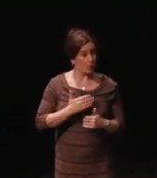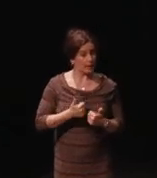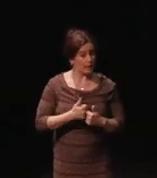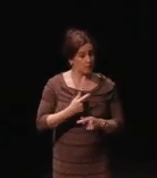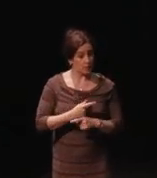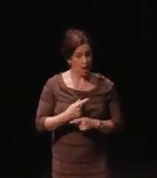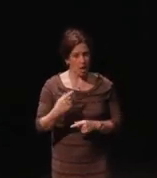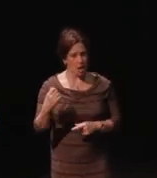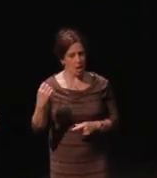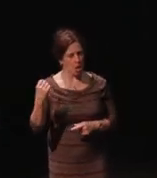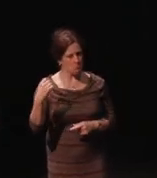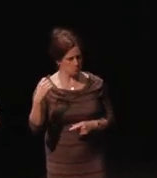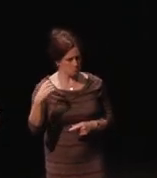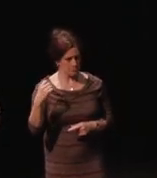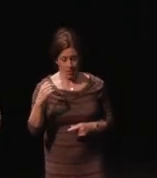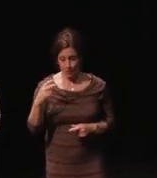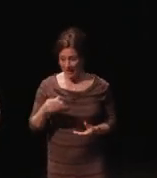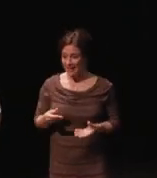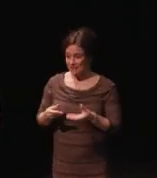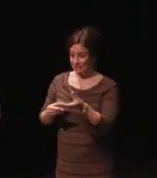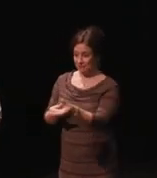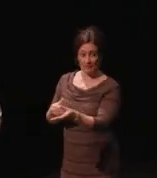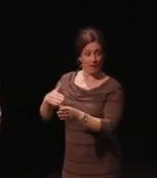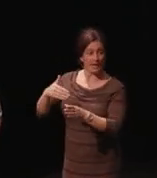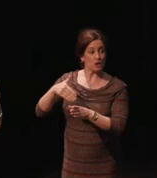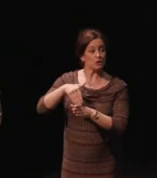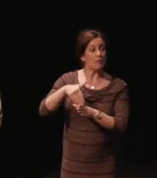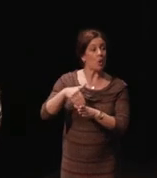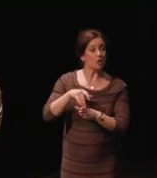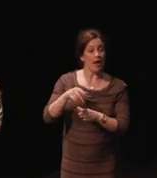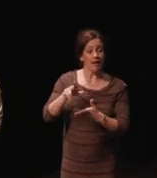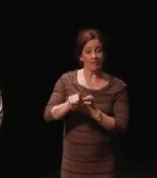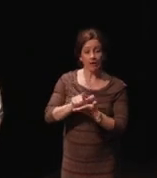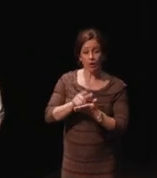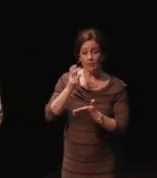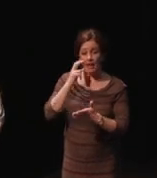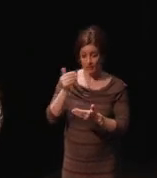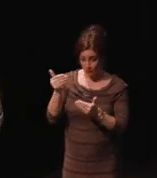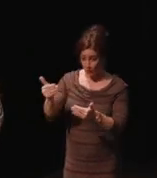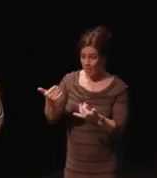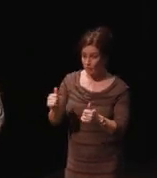Will bind to that," I'm like, "Okay, here's the border of legal blindness. Put this on and try playing the game."